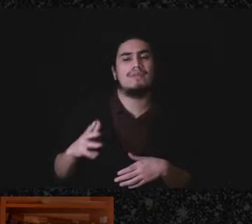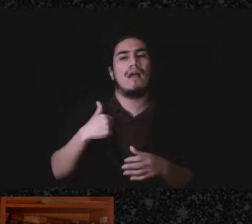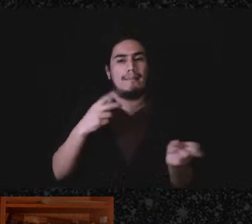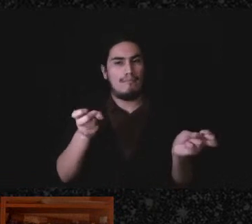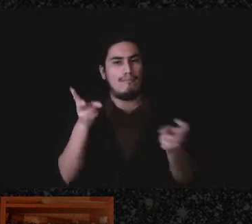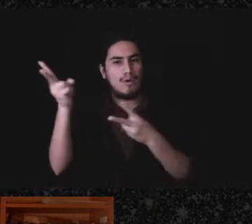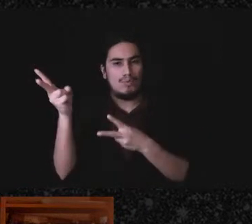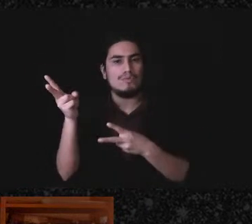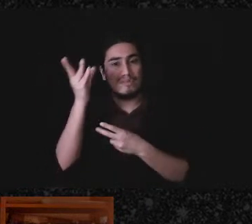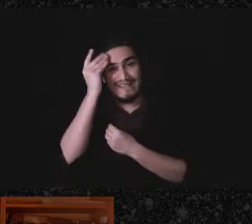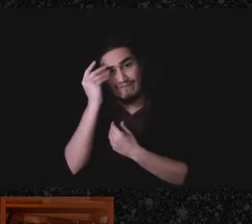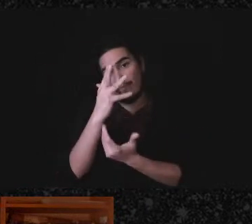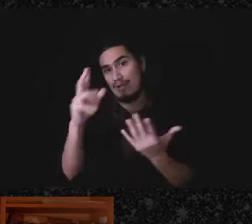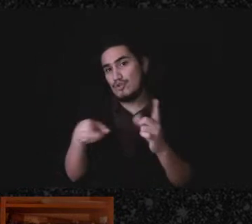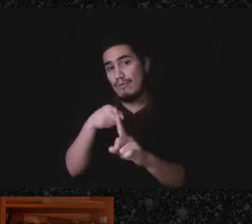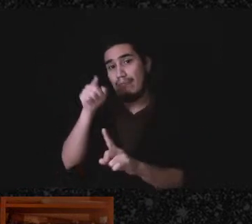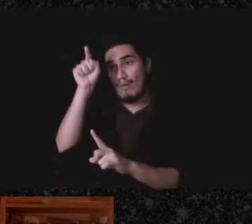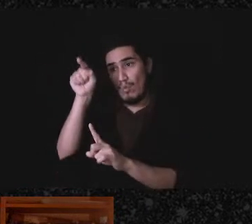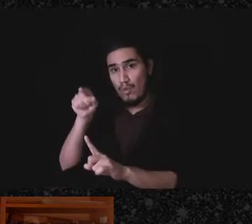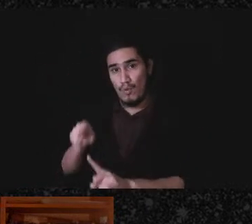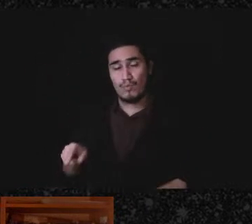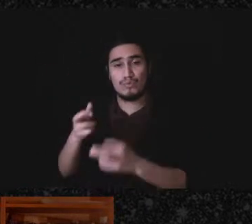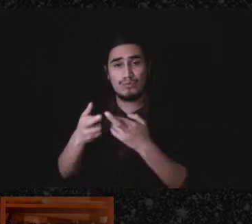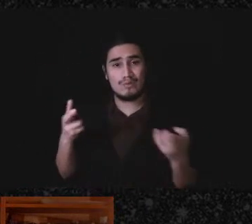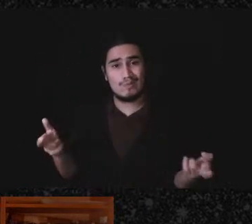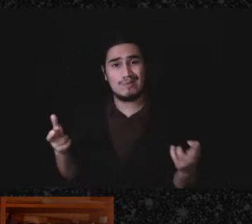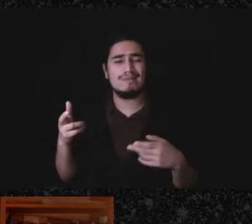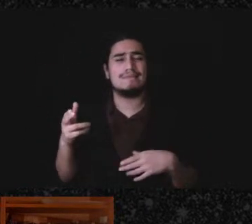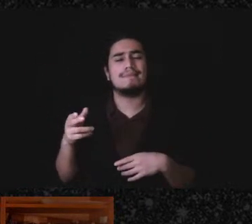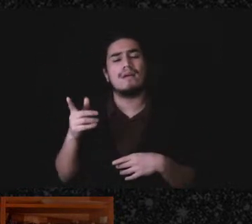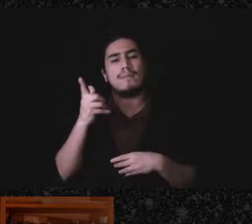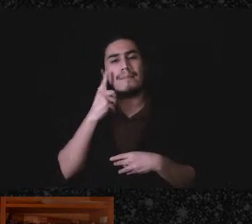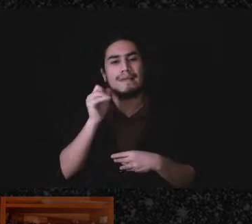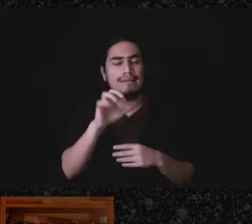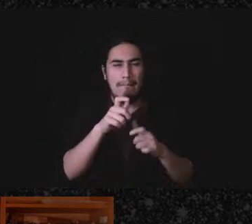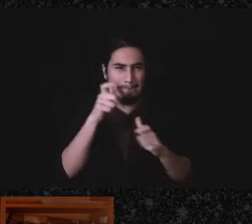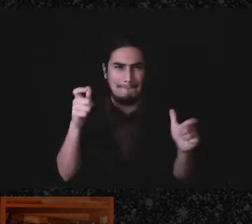information about lots of different parts of those questions. So I think someone's putting them in